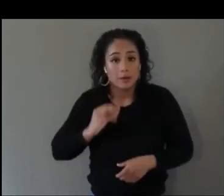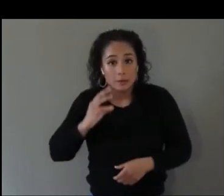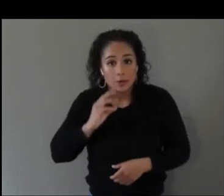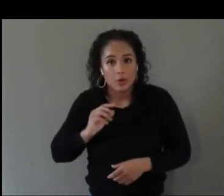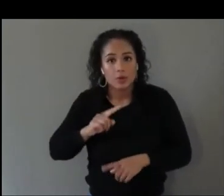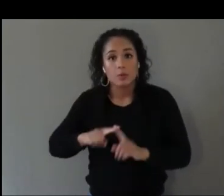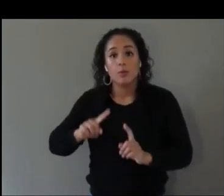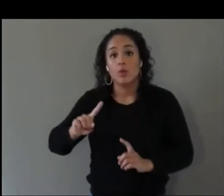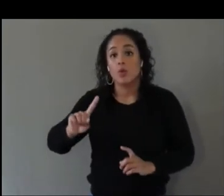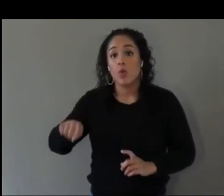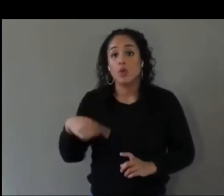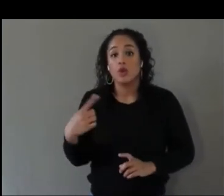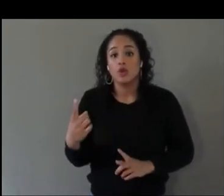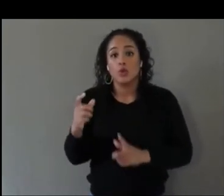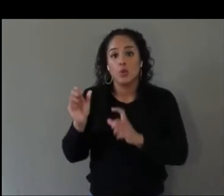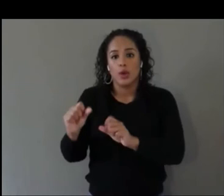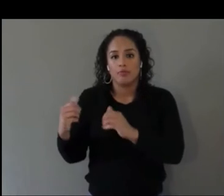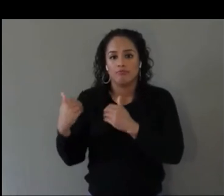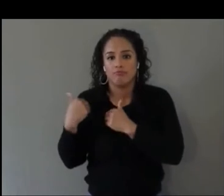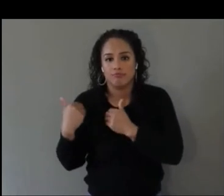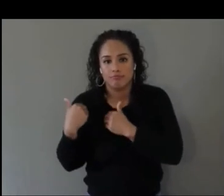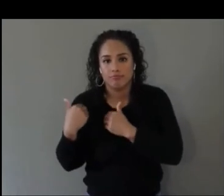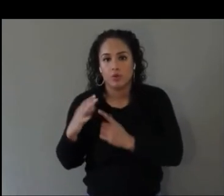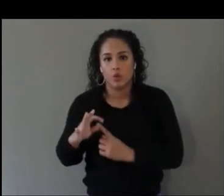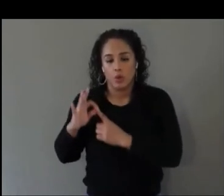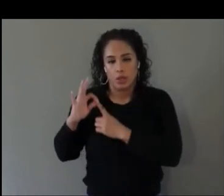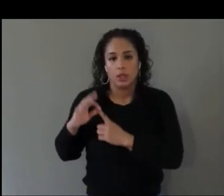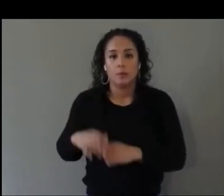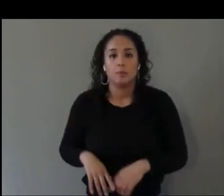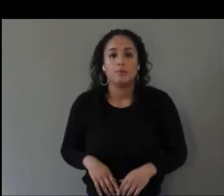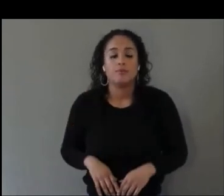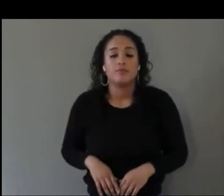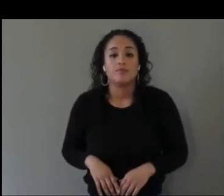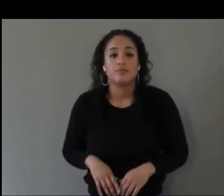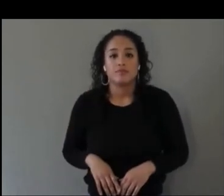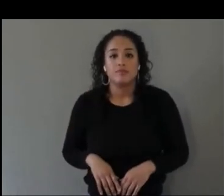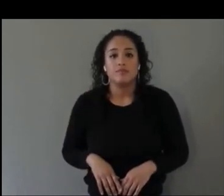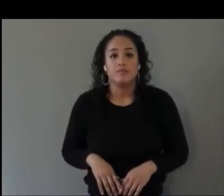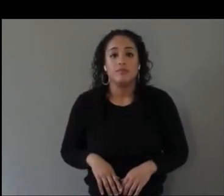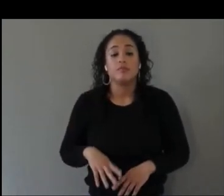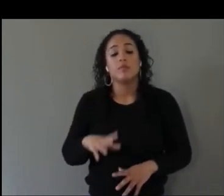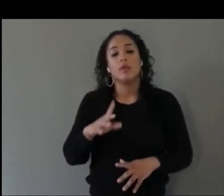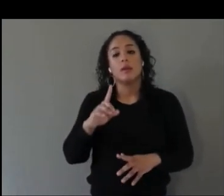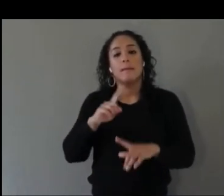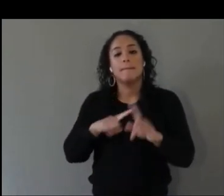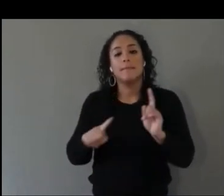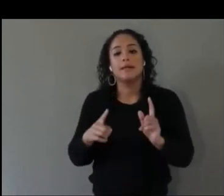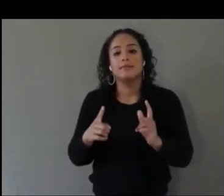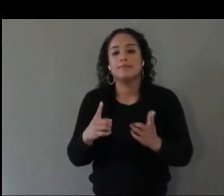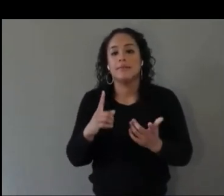But there are things like captions or perhaps locomotion techniques, or height measuring.